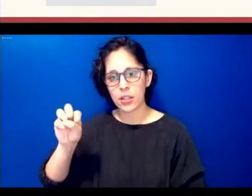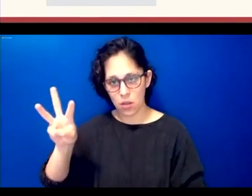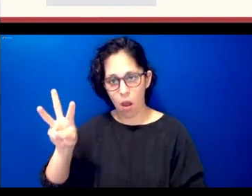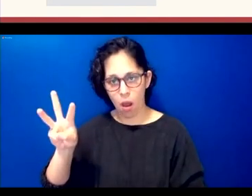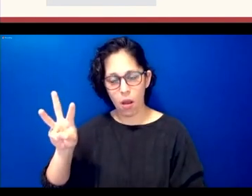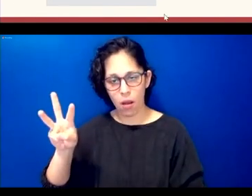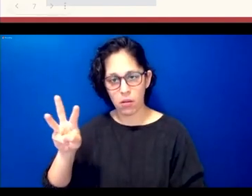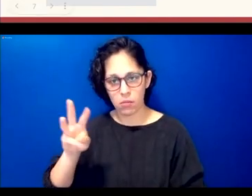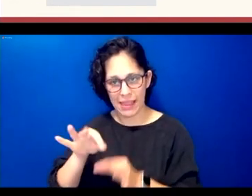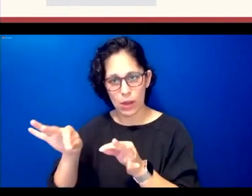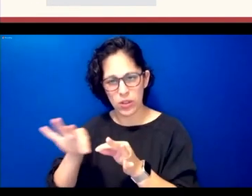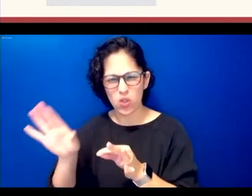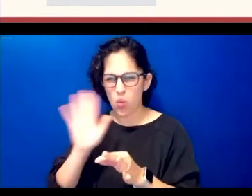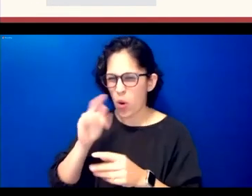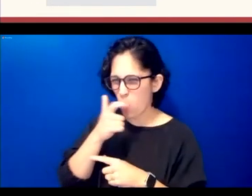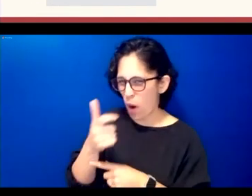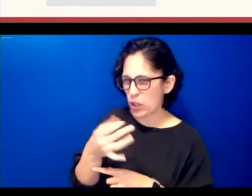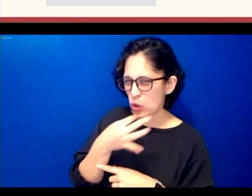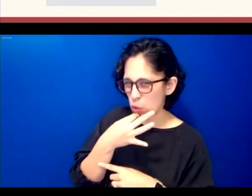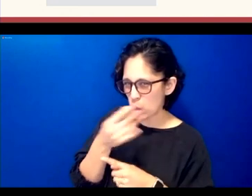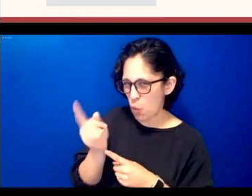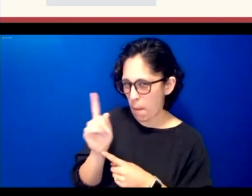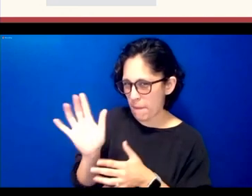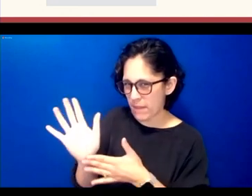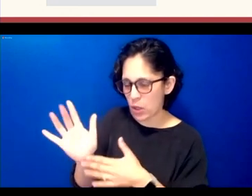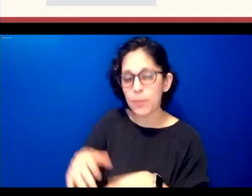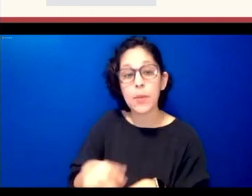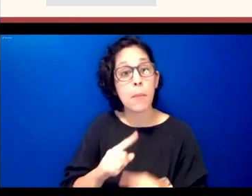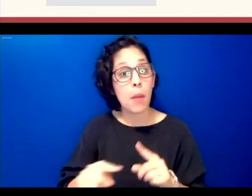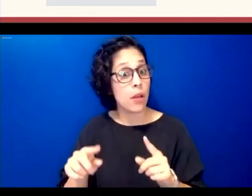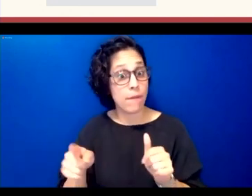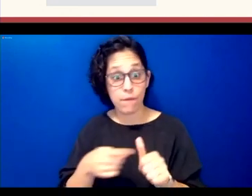um so this is the very first thing you see when you come into the lesson and then once